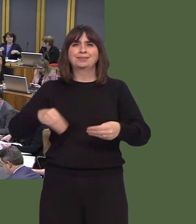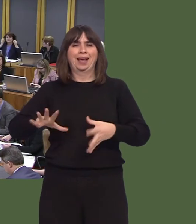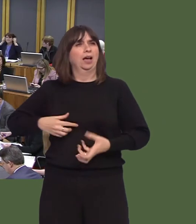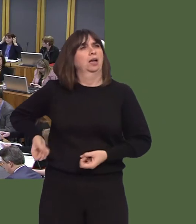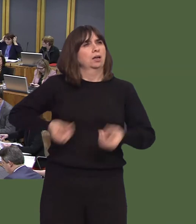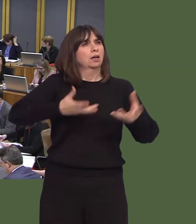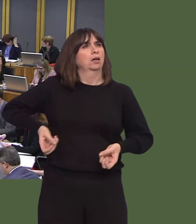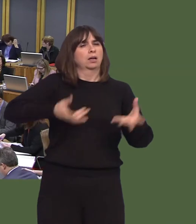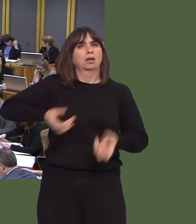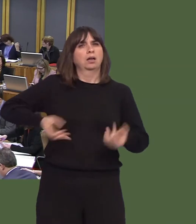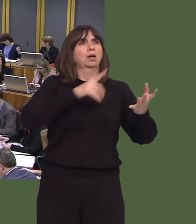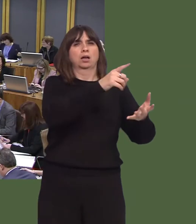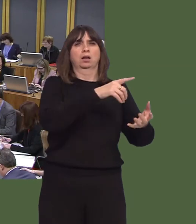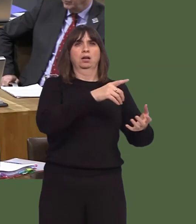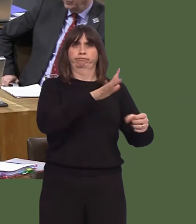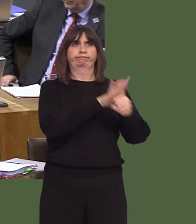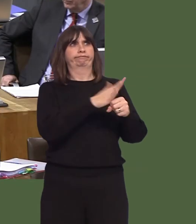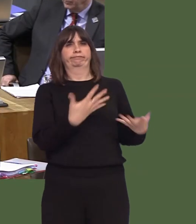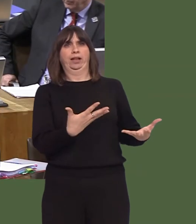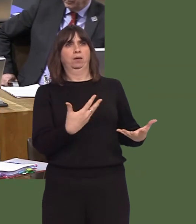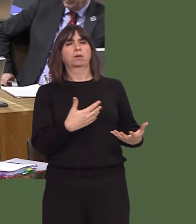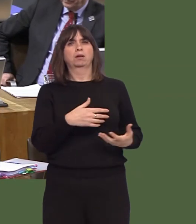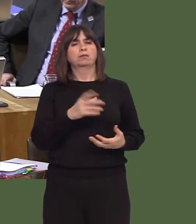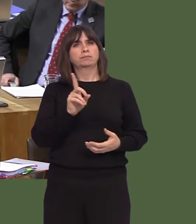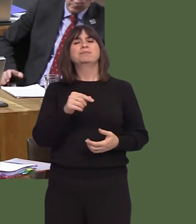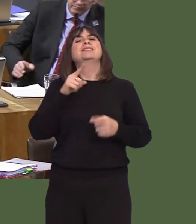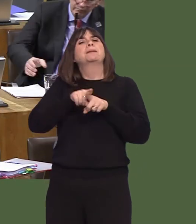I gave to the previous question, but I can say that our assessment is that Wales has